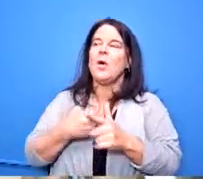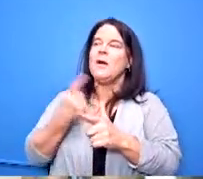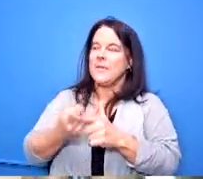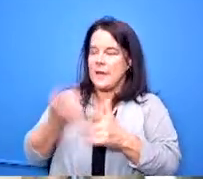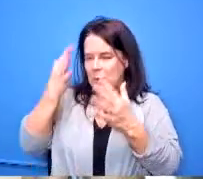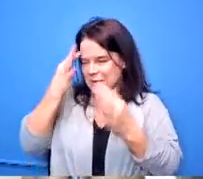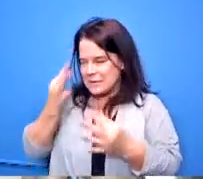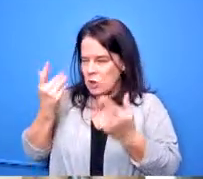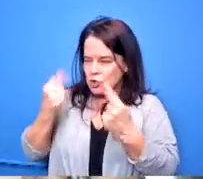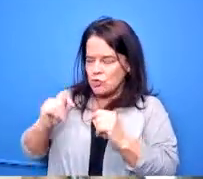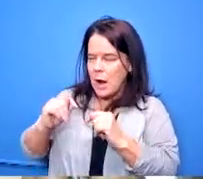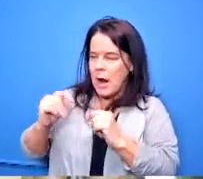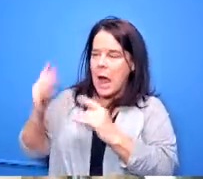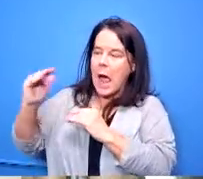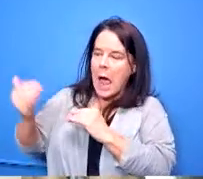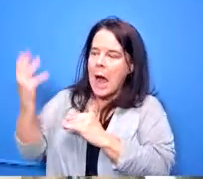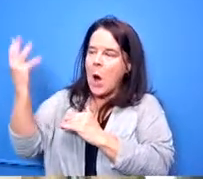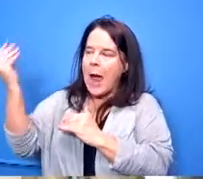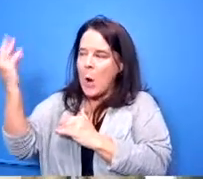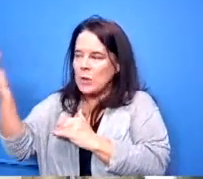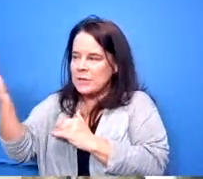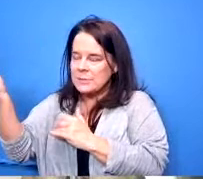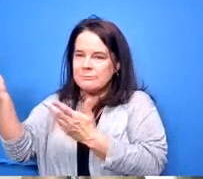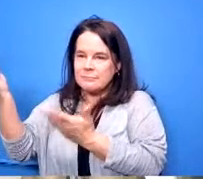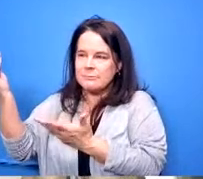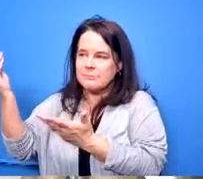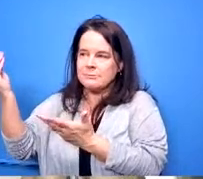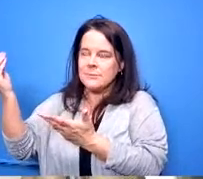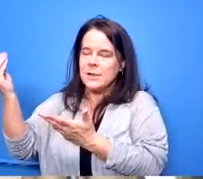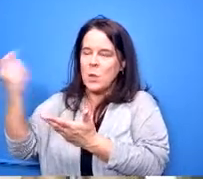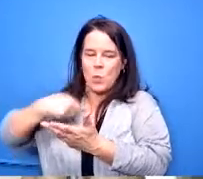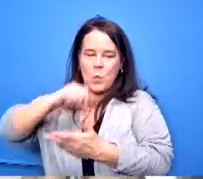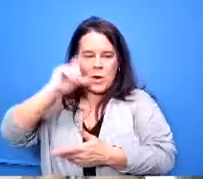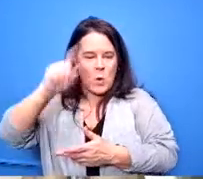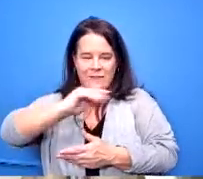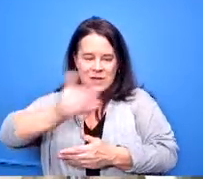we don't have to worry about hiring the bus drivers ourselves so we put out an rfp last